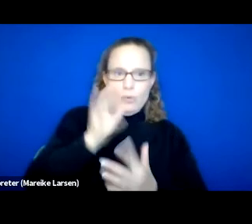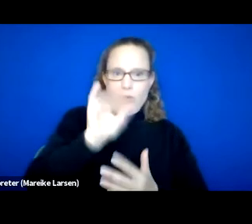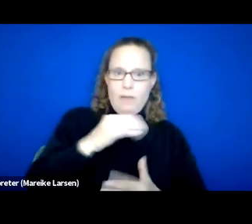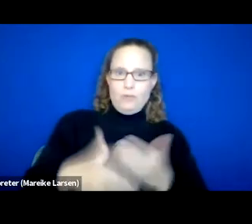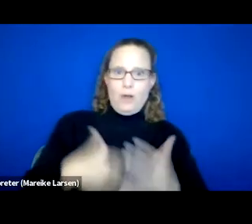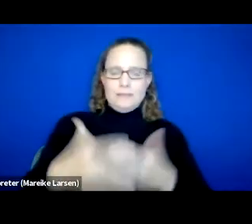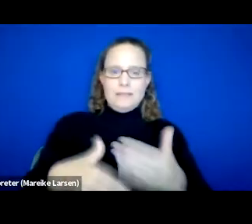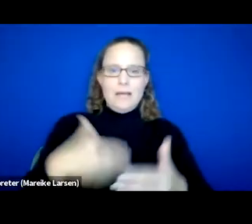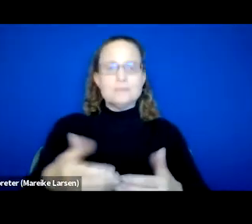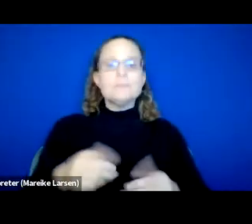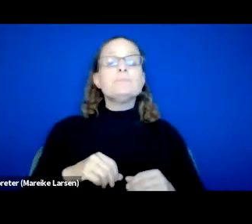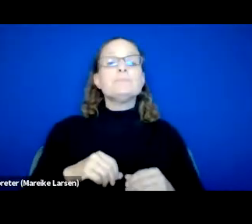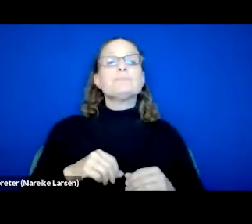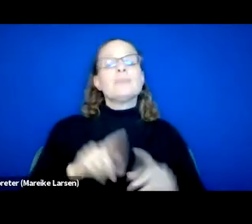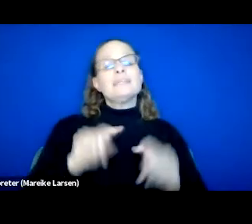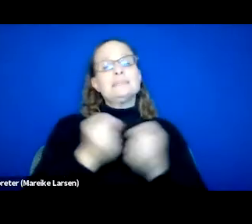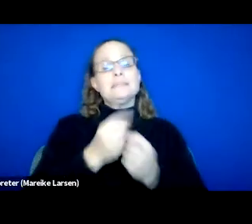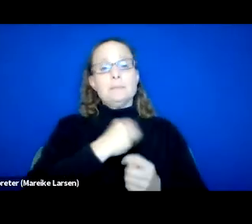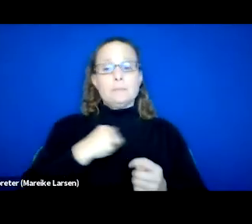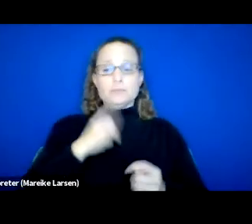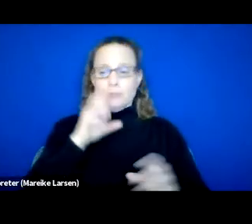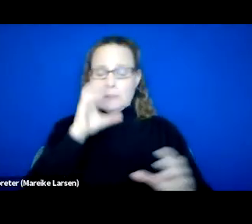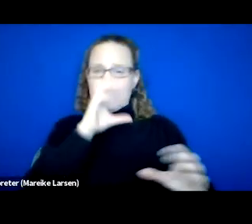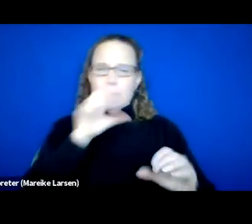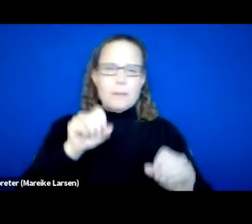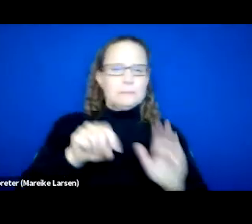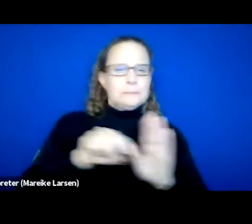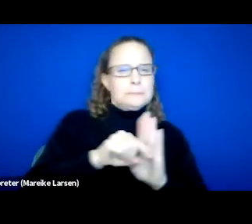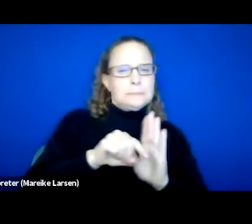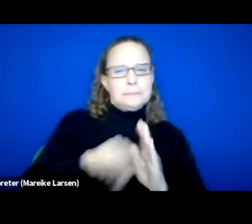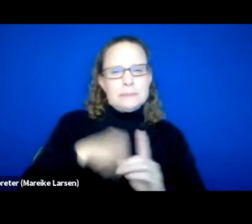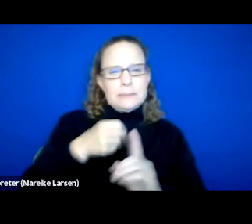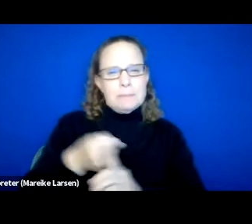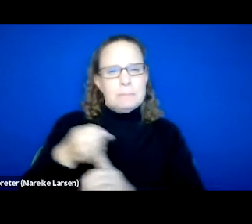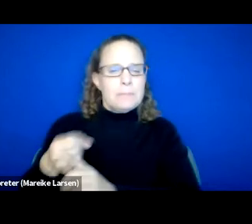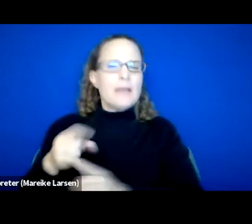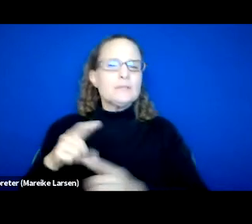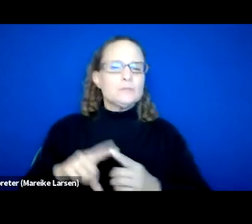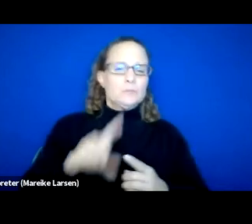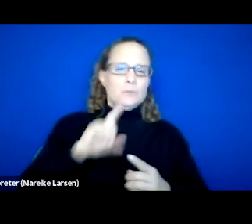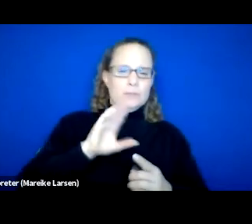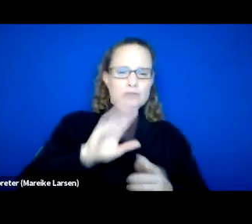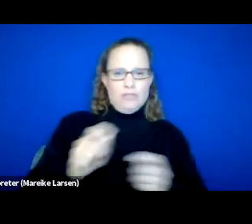team members should explore possible adverse impacts of the prototyped changes. So during this step, it's important to ask